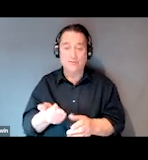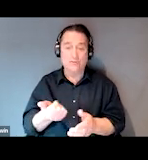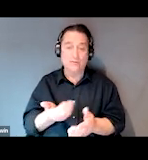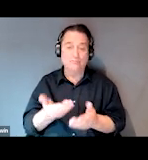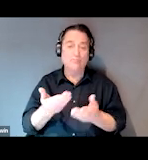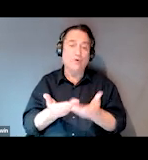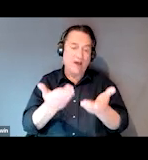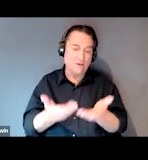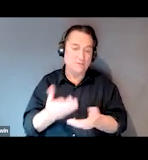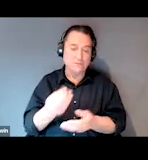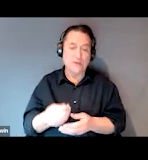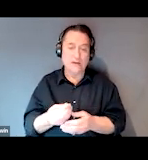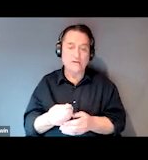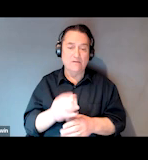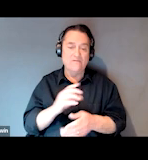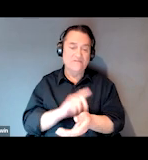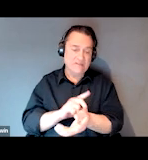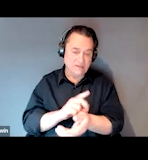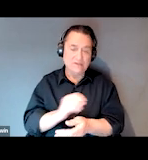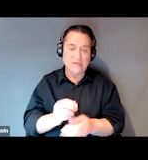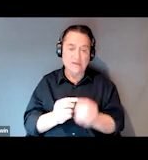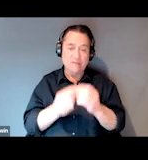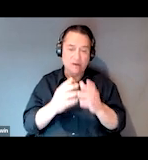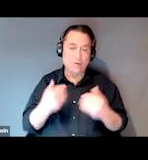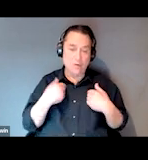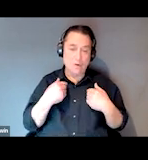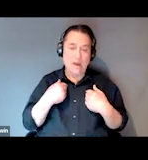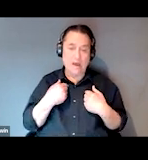So we have a medical and behavioral health clinic right here on campus.